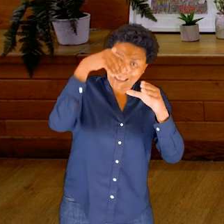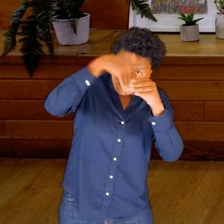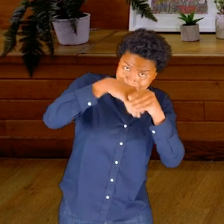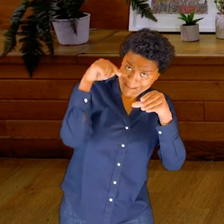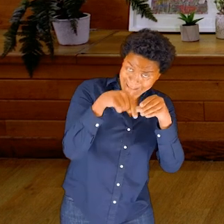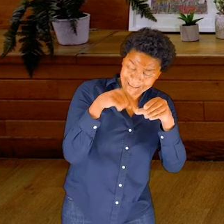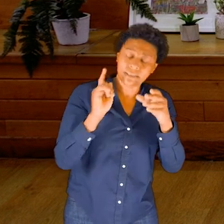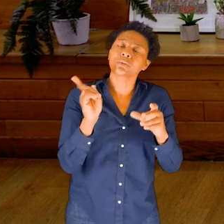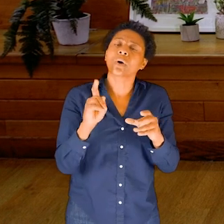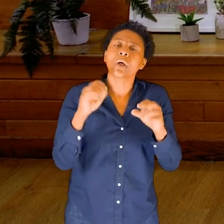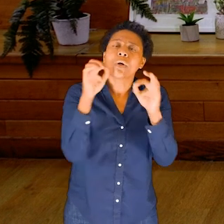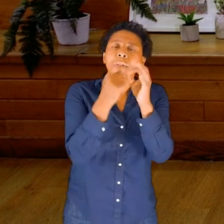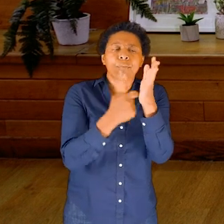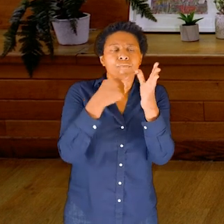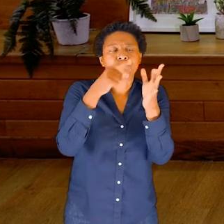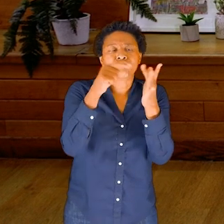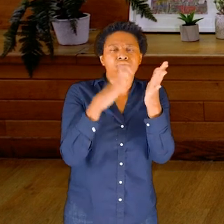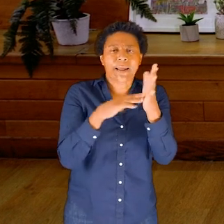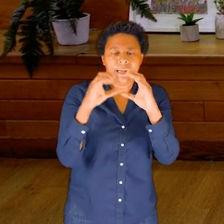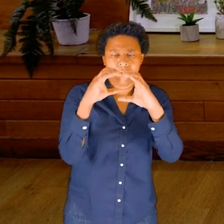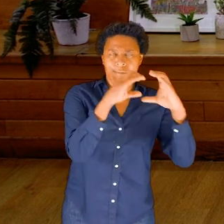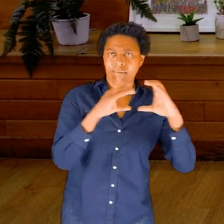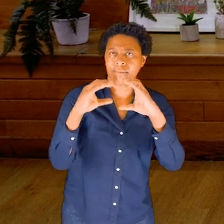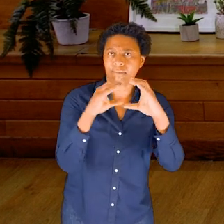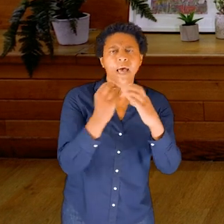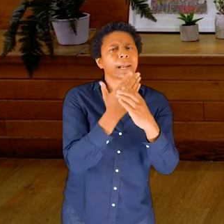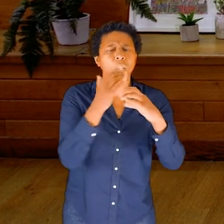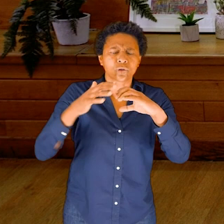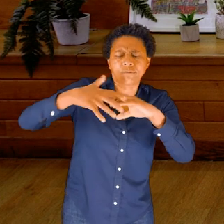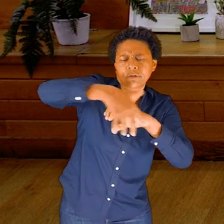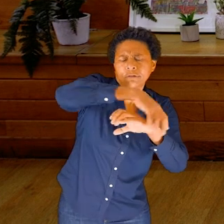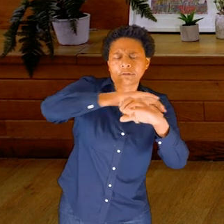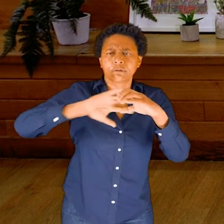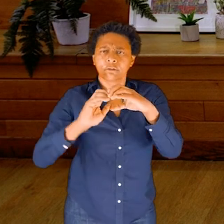And once again, there is a lot of fluid—water in the brain as well.